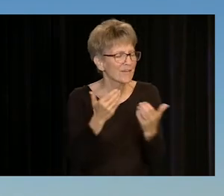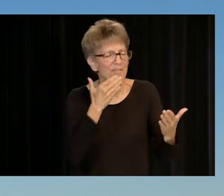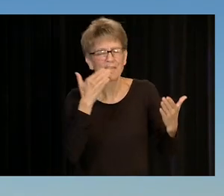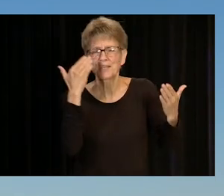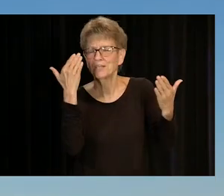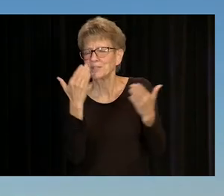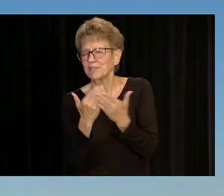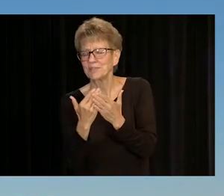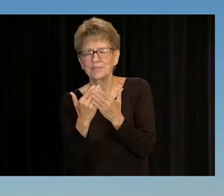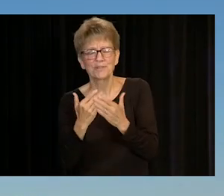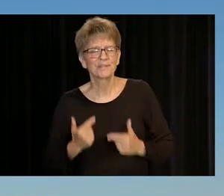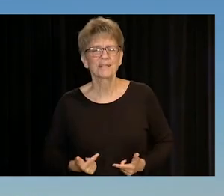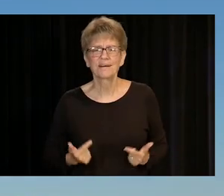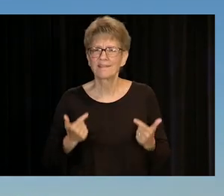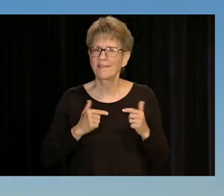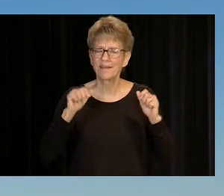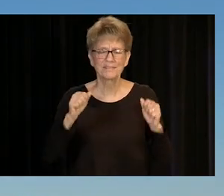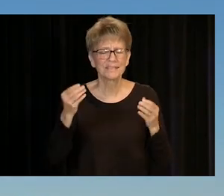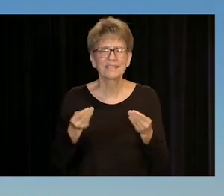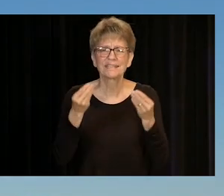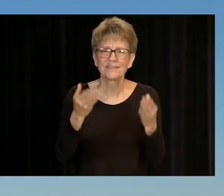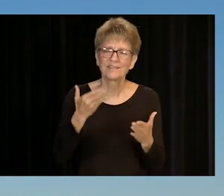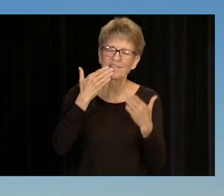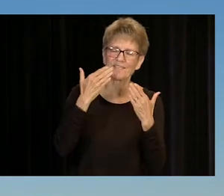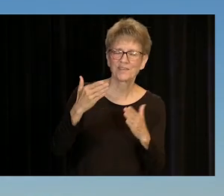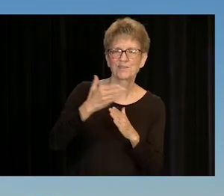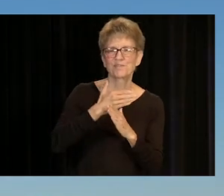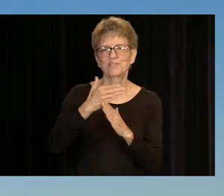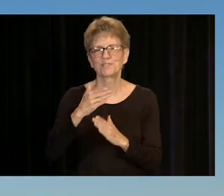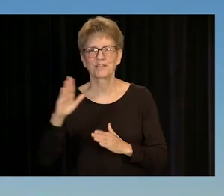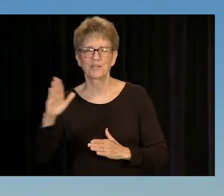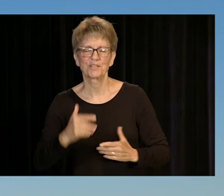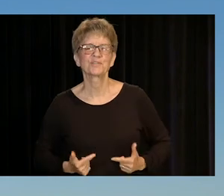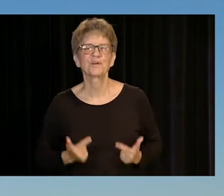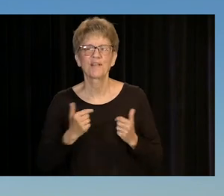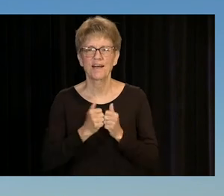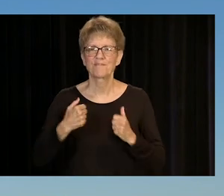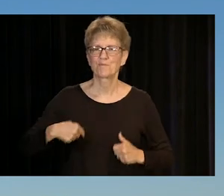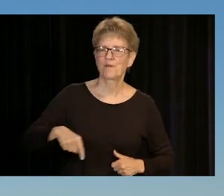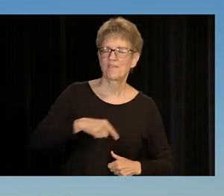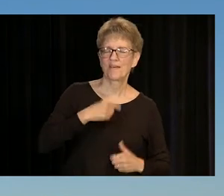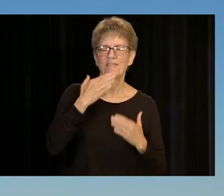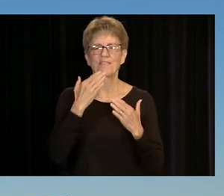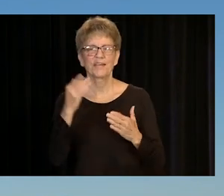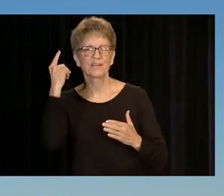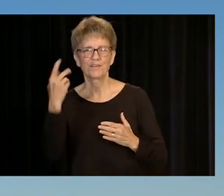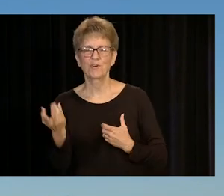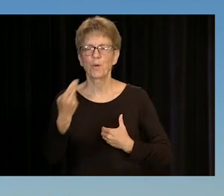AND EVERY GOOD THING LIFE HAS TO OFFER. THANK YOU FOR SHARING YOUR JOURNEY WITH US, AND THANK YOU